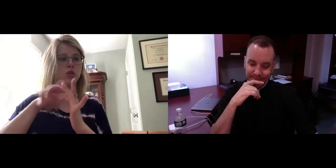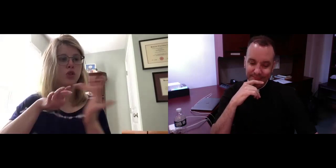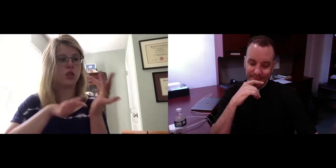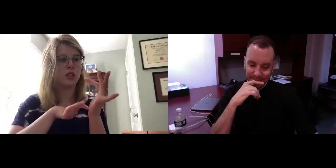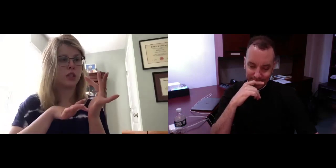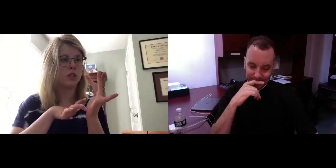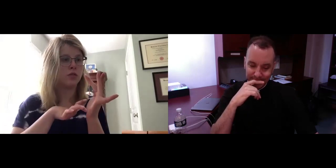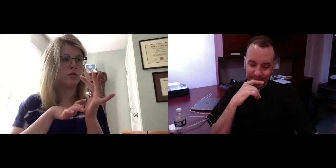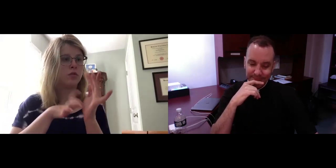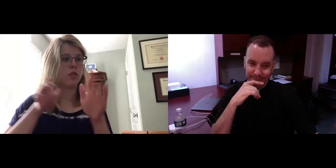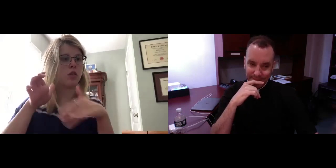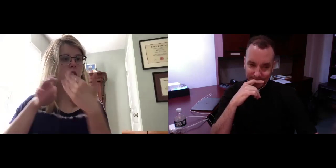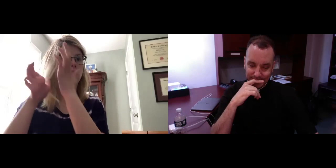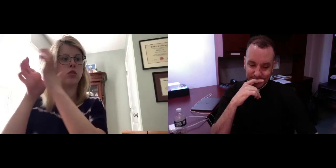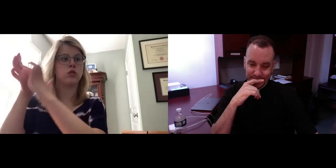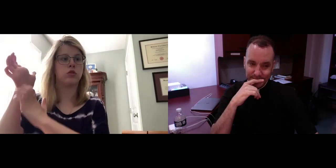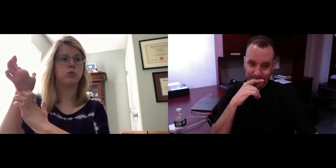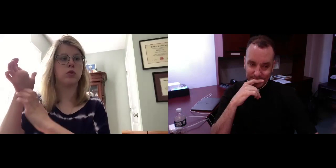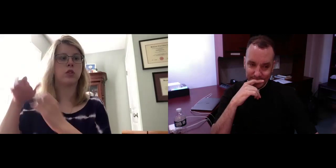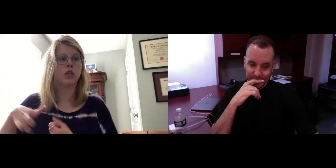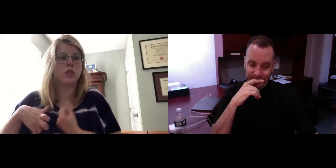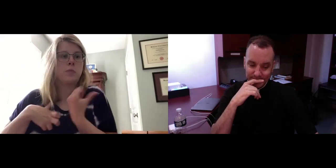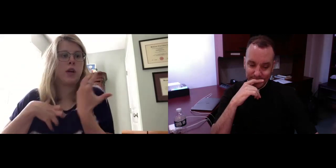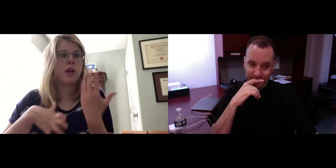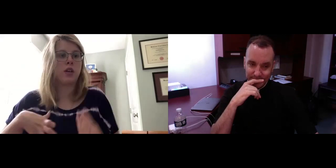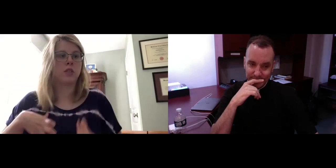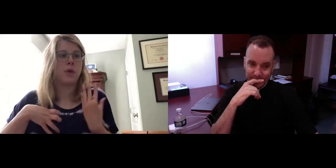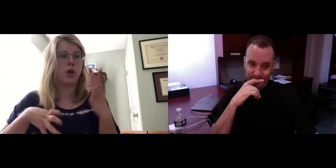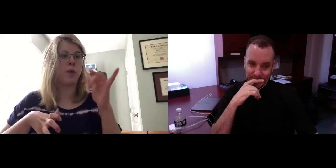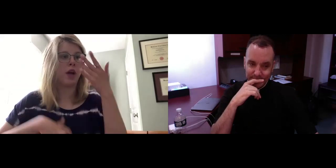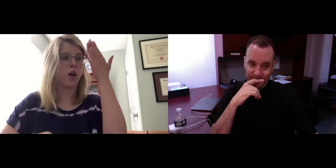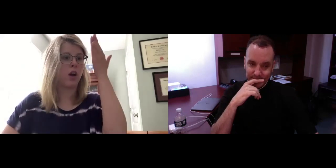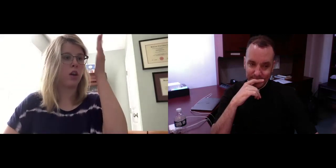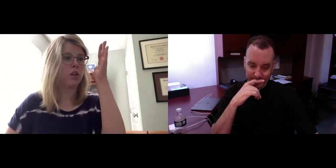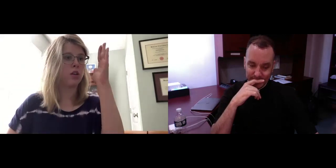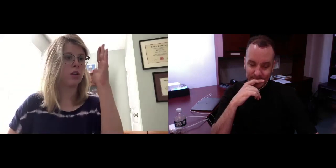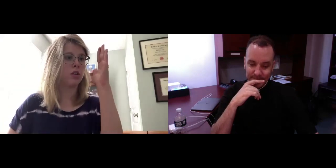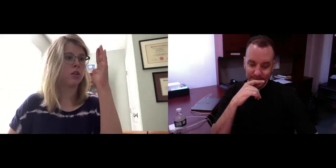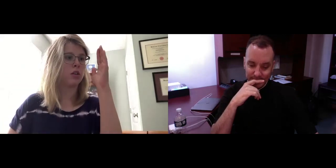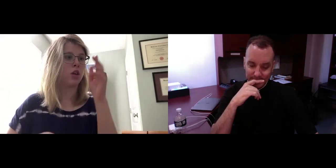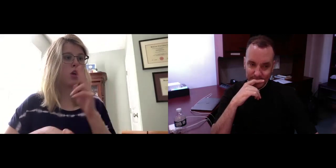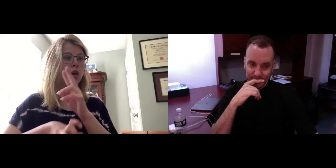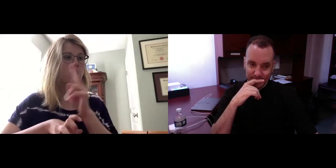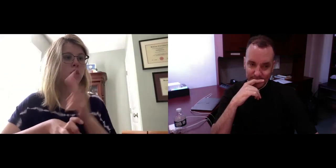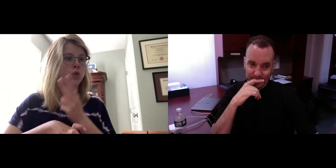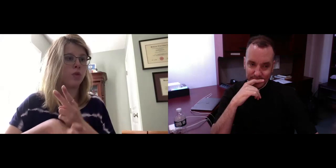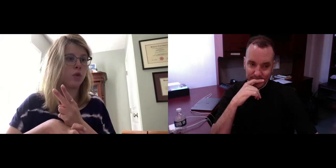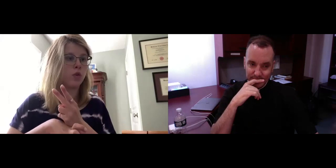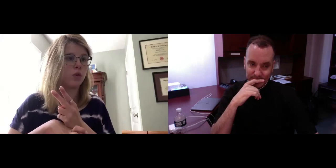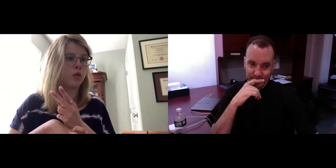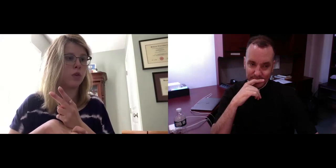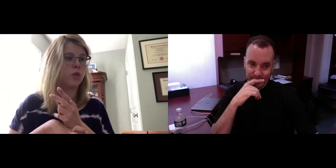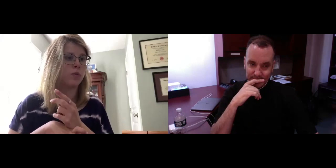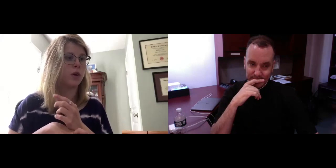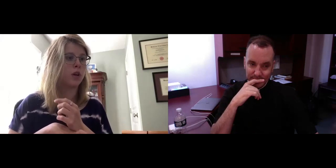in Christ Jesus. All Scripture is inspired by God and is useful for